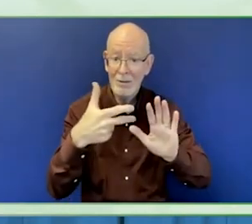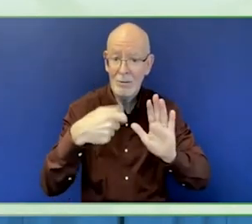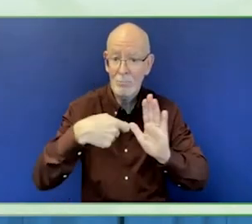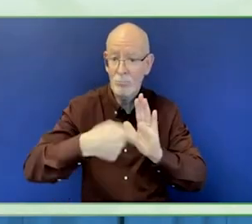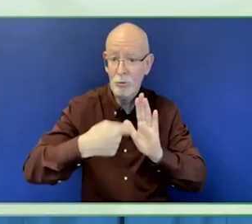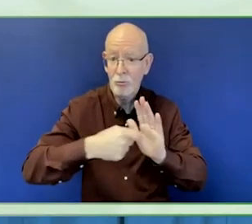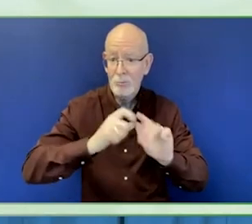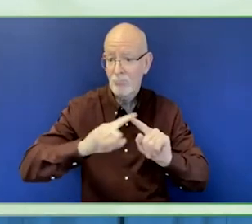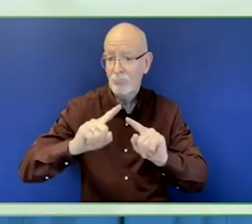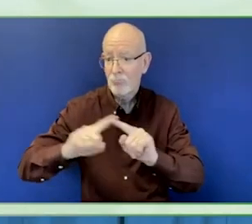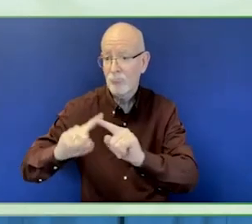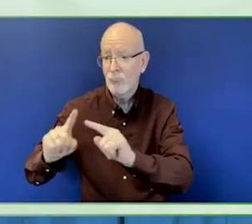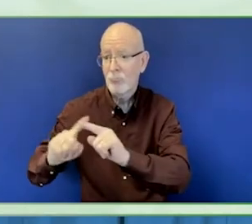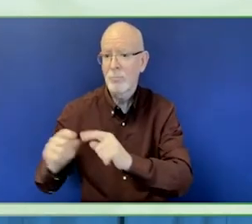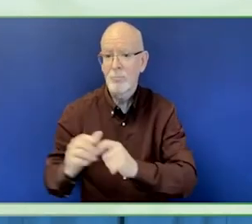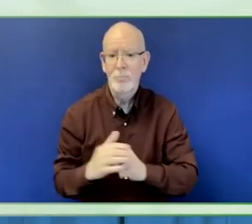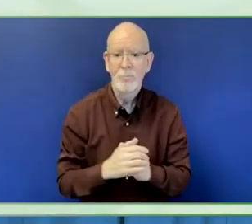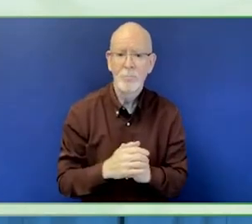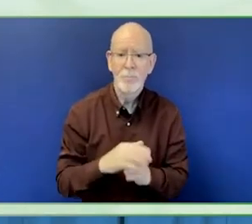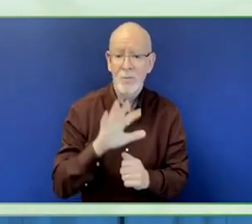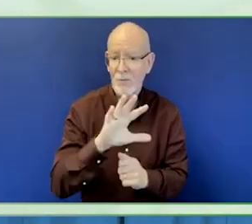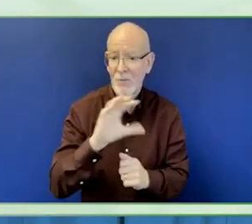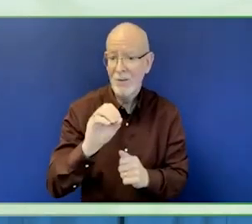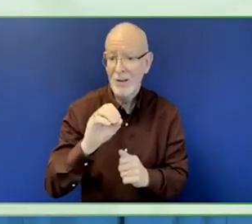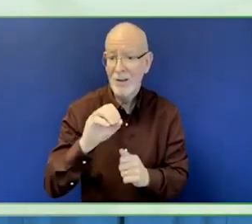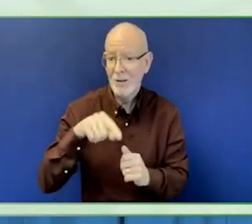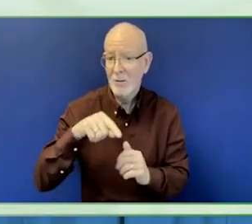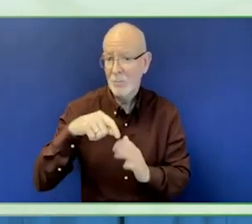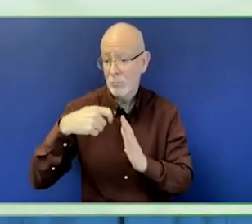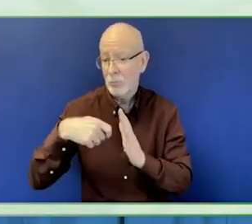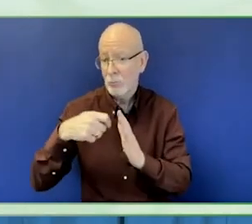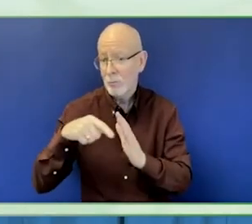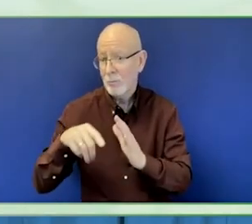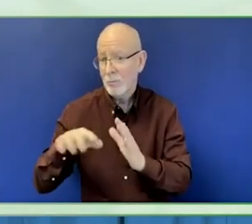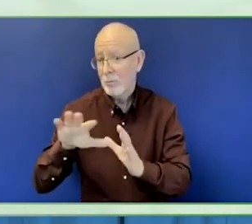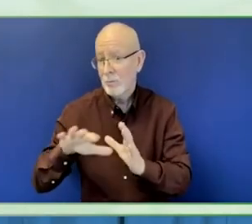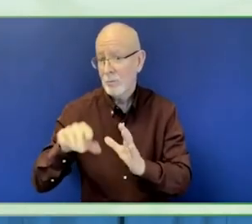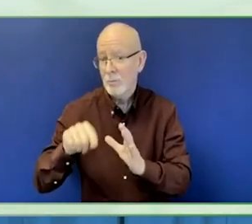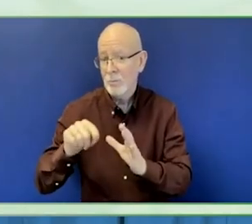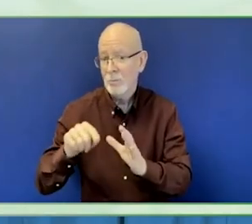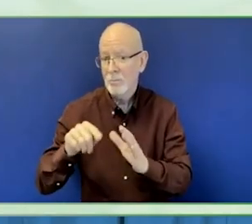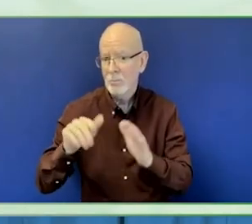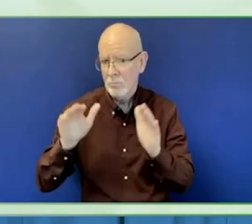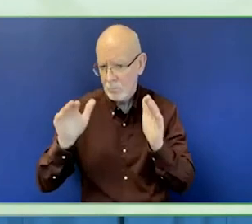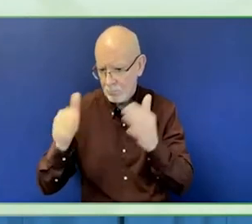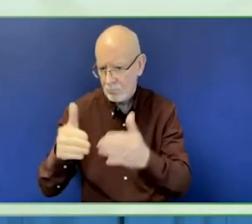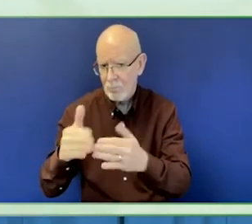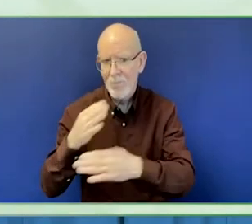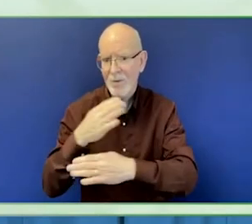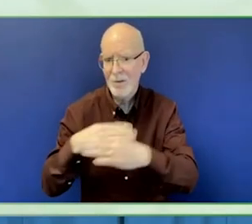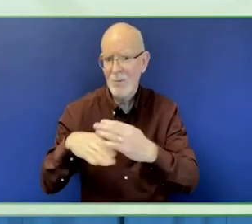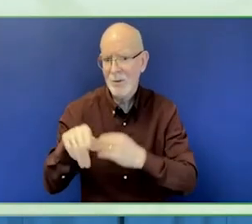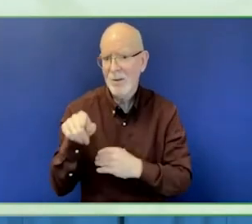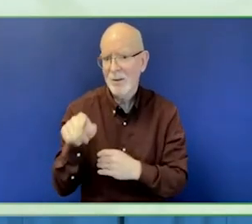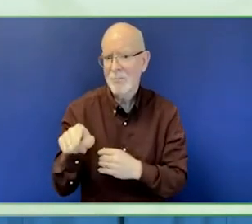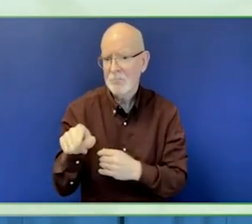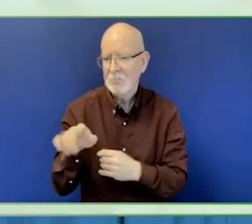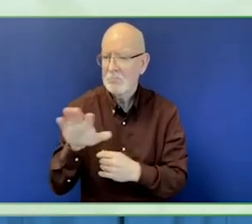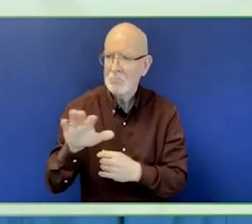We have reached all the projects, more than 300,000 people so far and